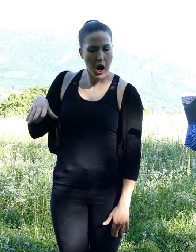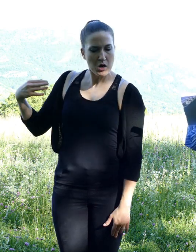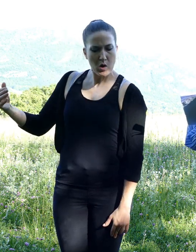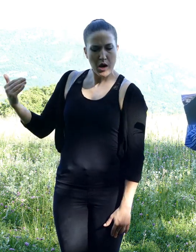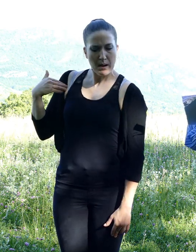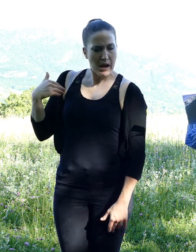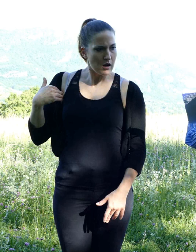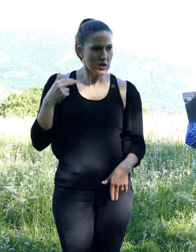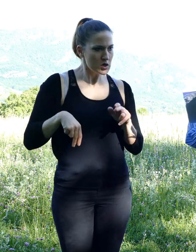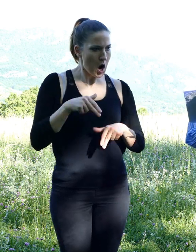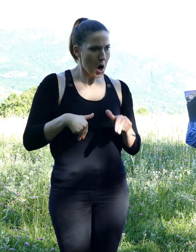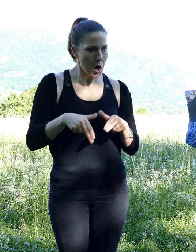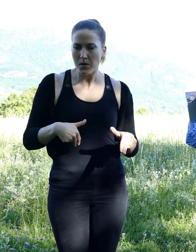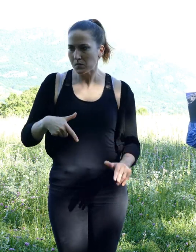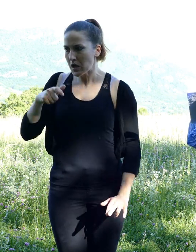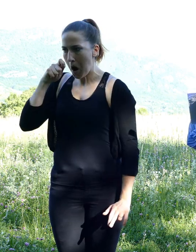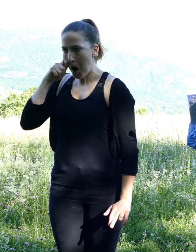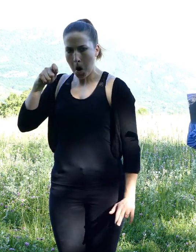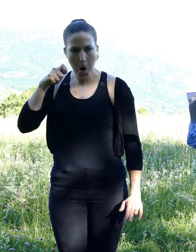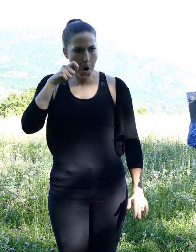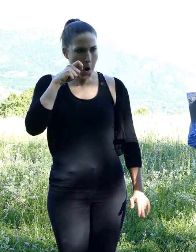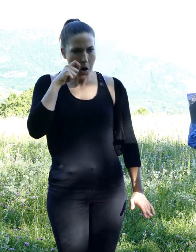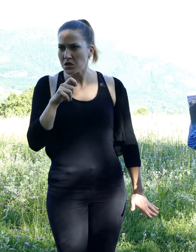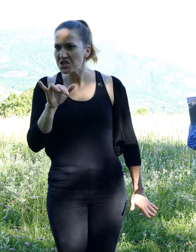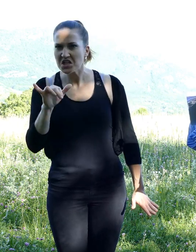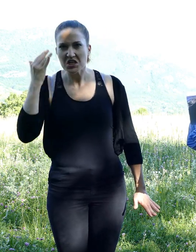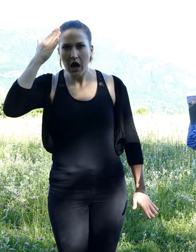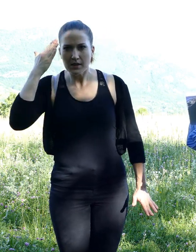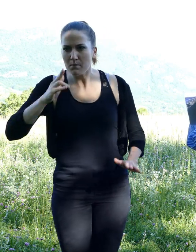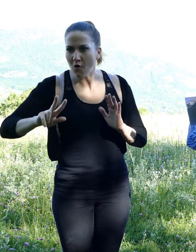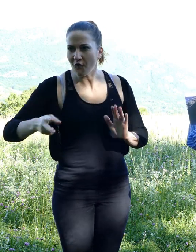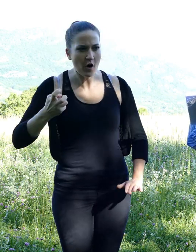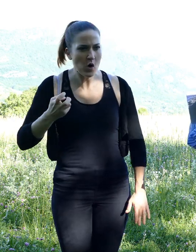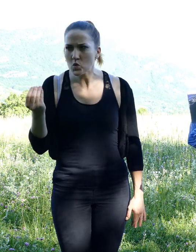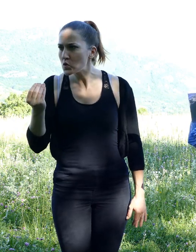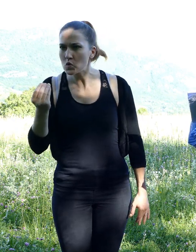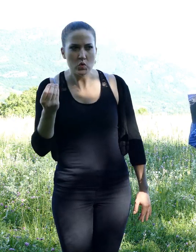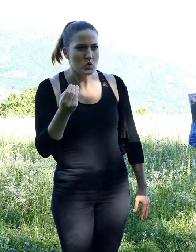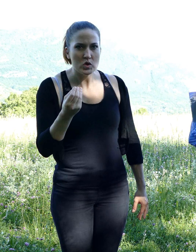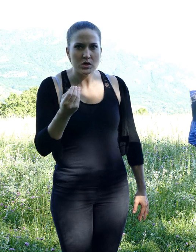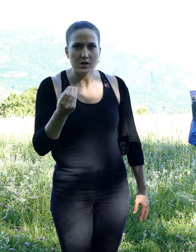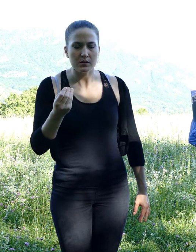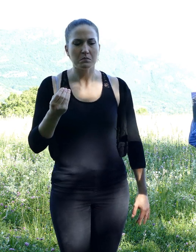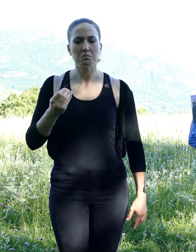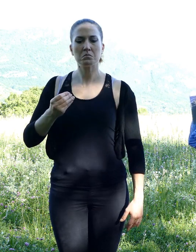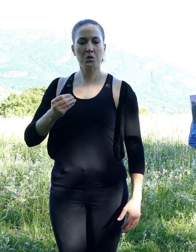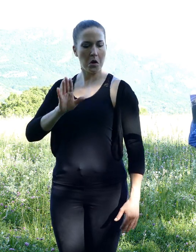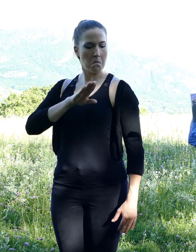He was fully prepared to lead the investigation and to catch the nut thief. Equipped with his notebook and pencil,